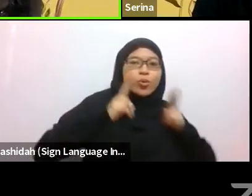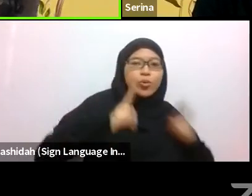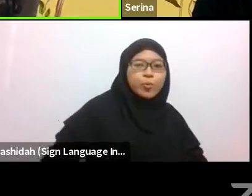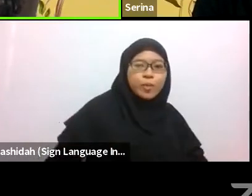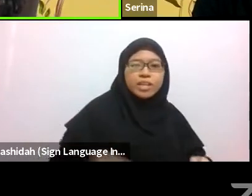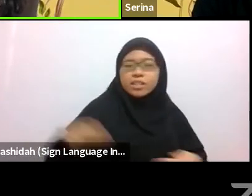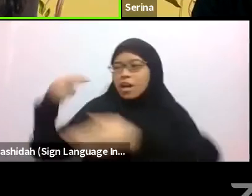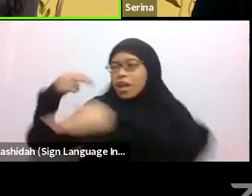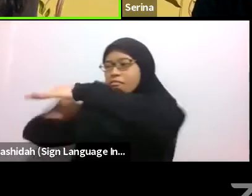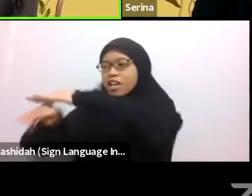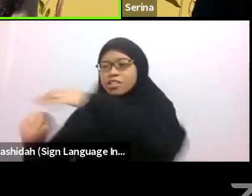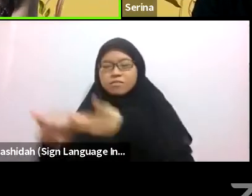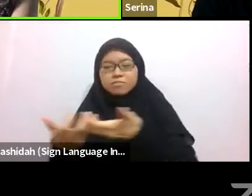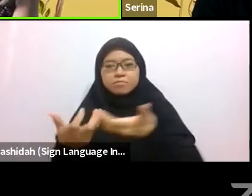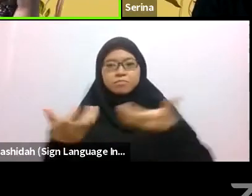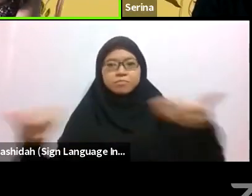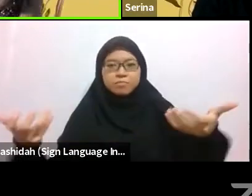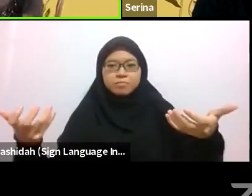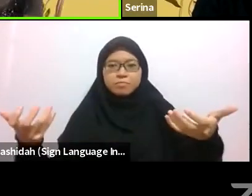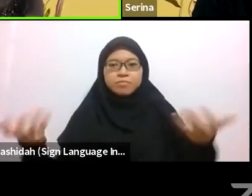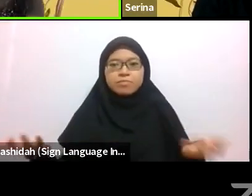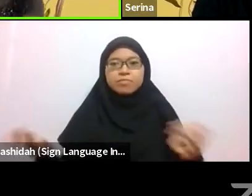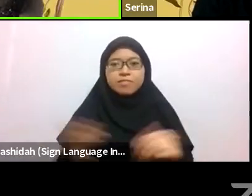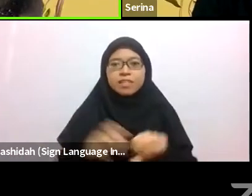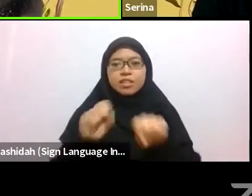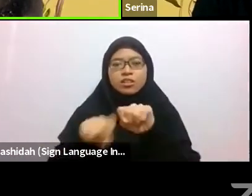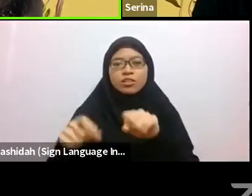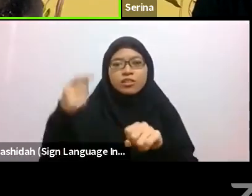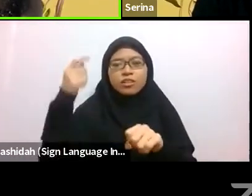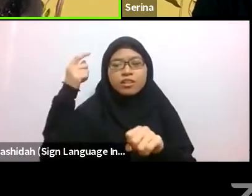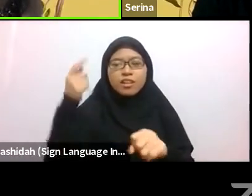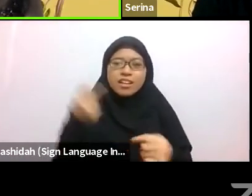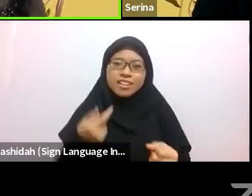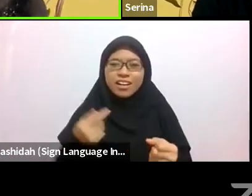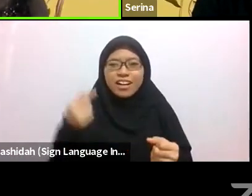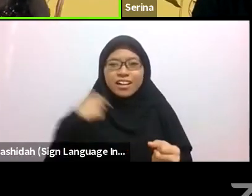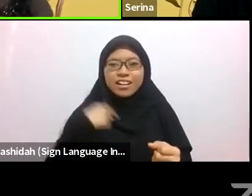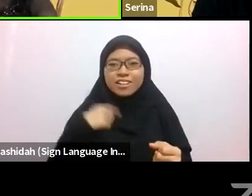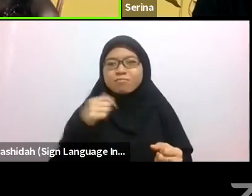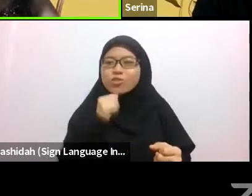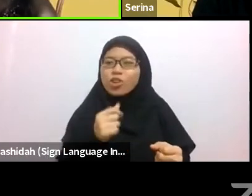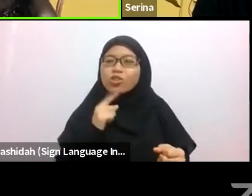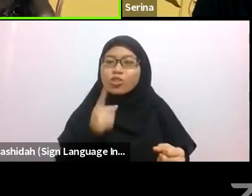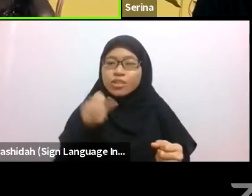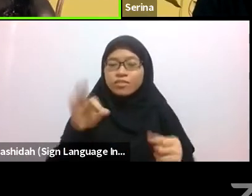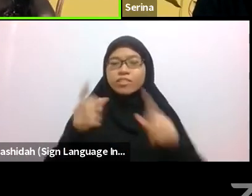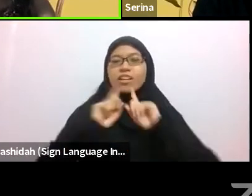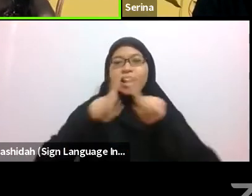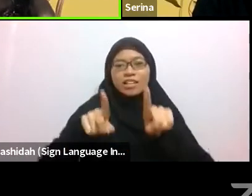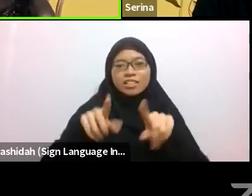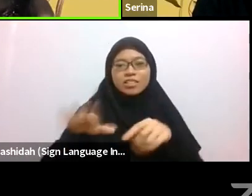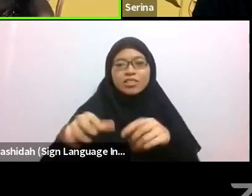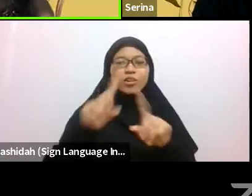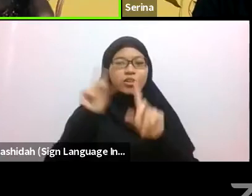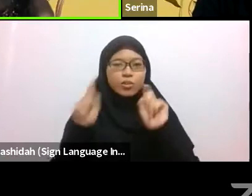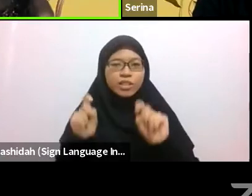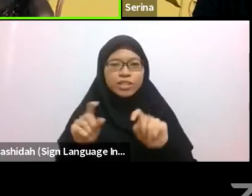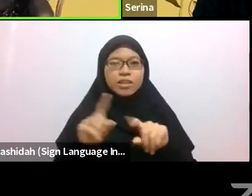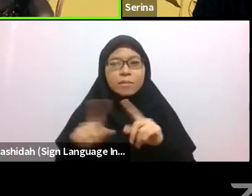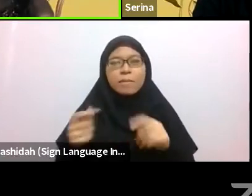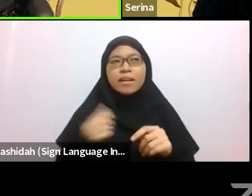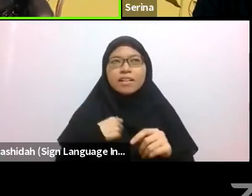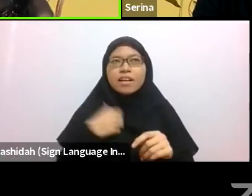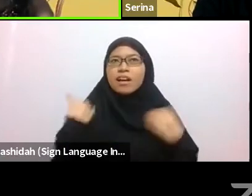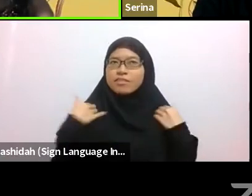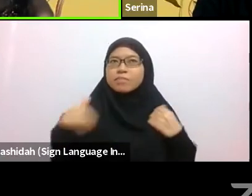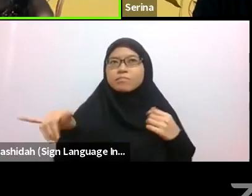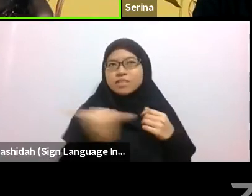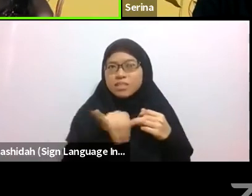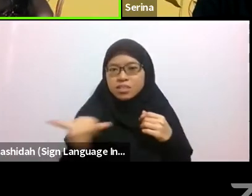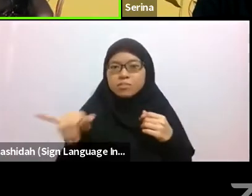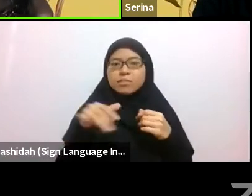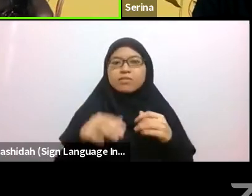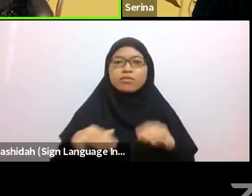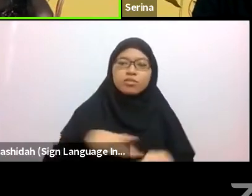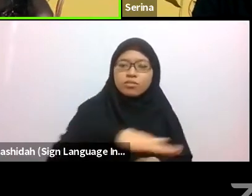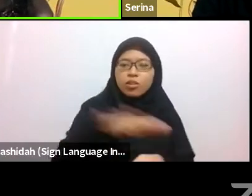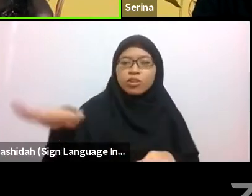I’m not sure if this answers the question, but I definitely do see similarities across these philosophies, beliefs and practices.